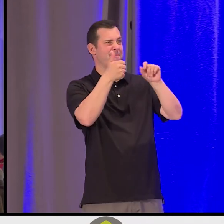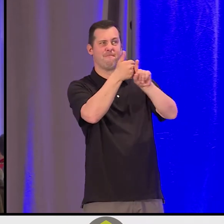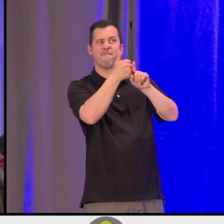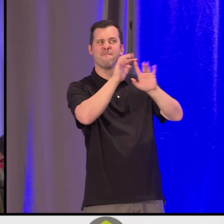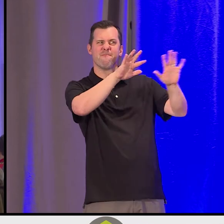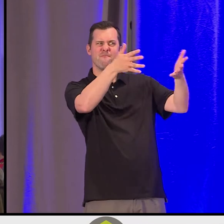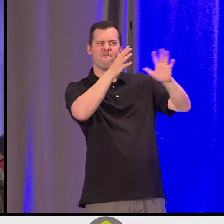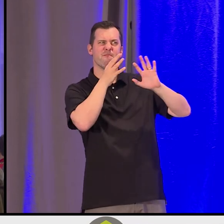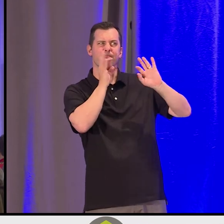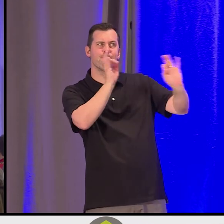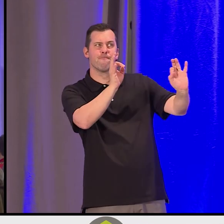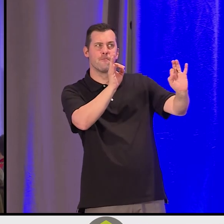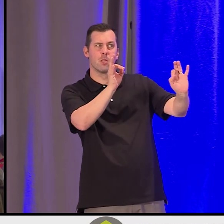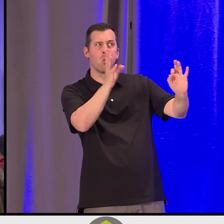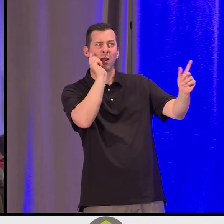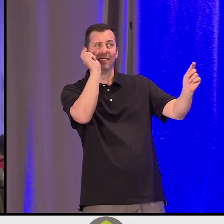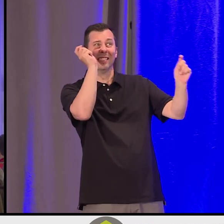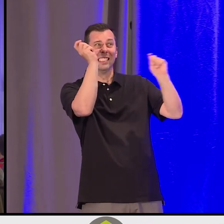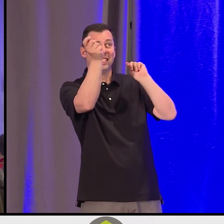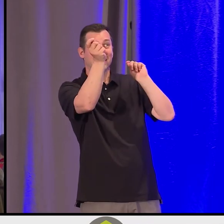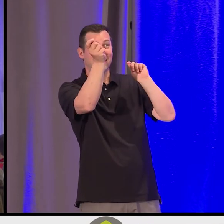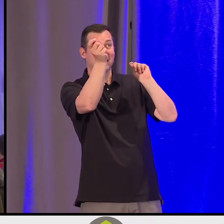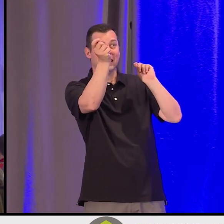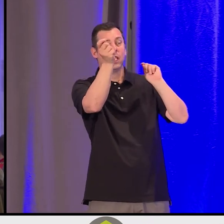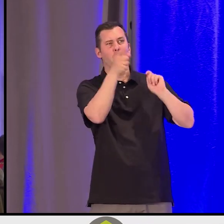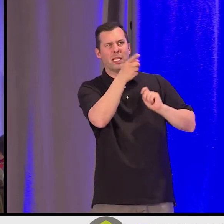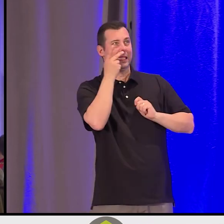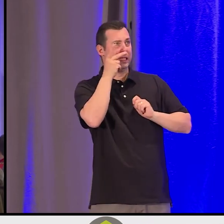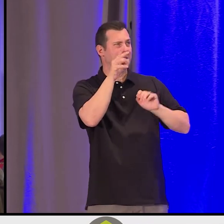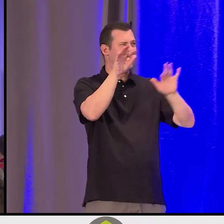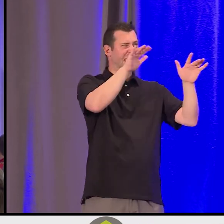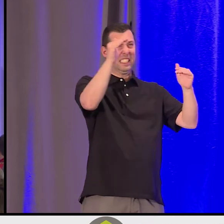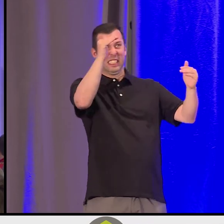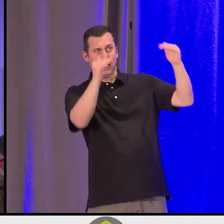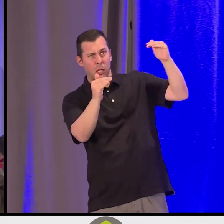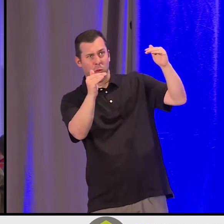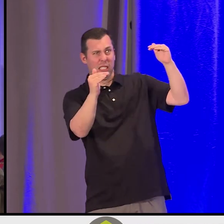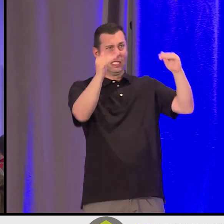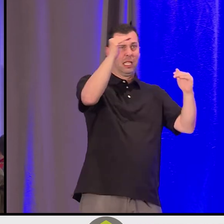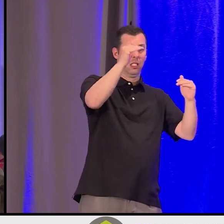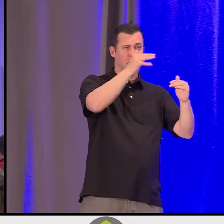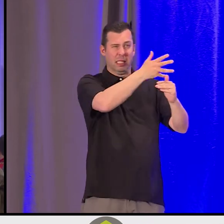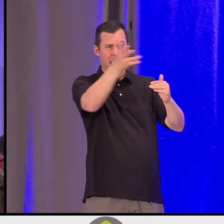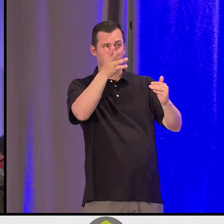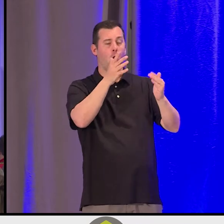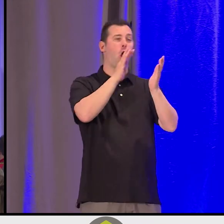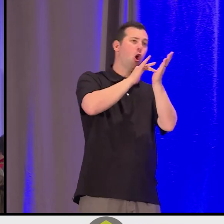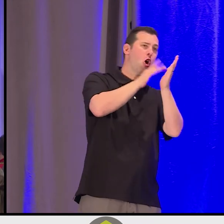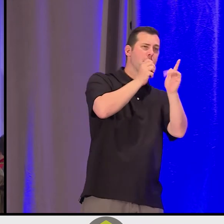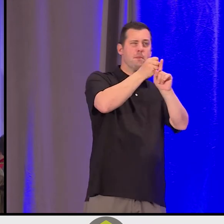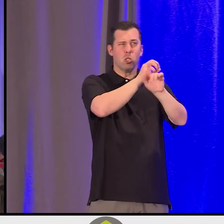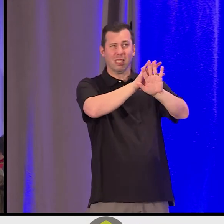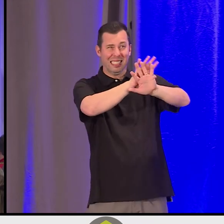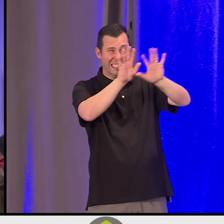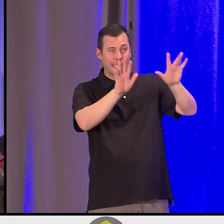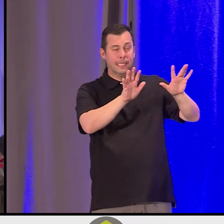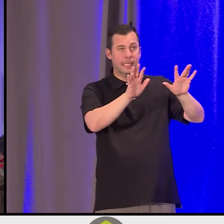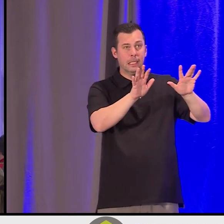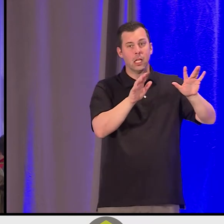We can see the power challenges, we can see the inequities, we can see the abuses, and we can be non-complacent.